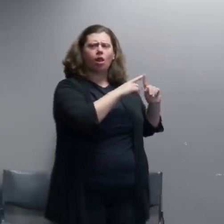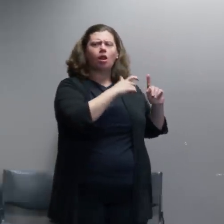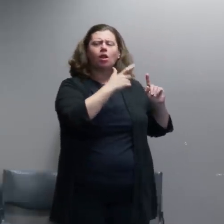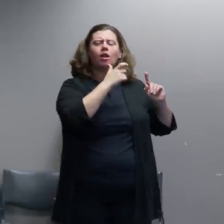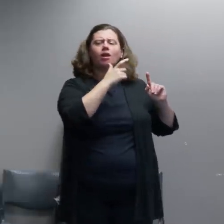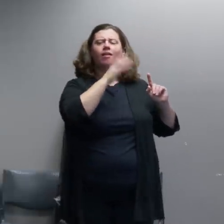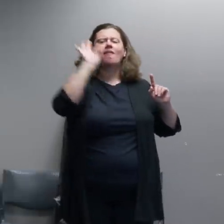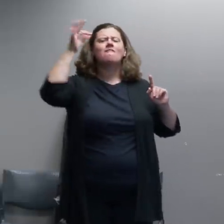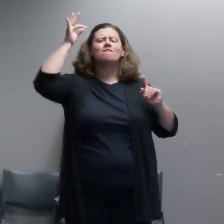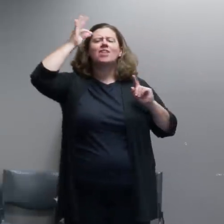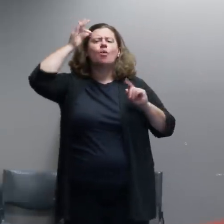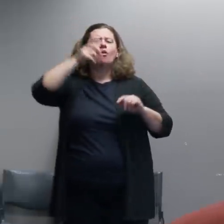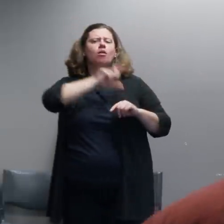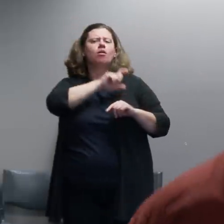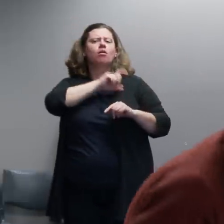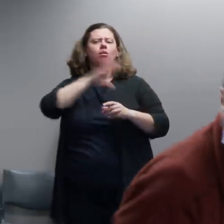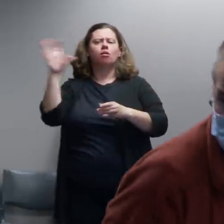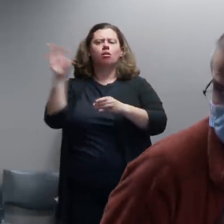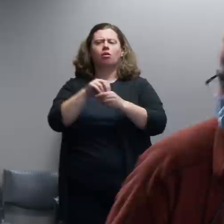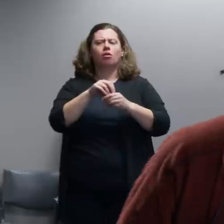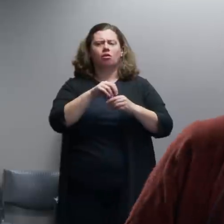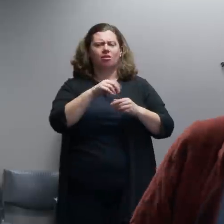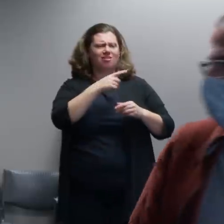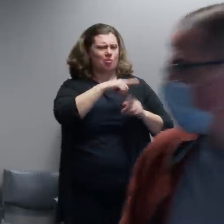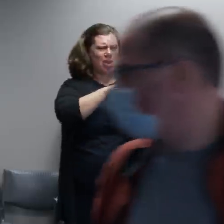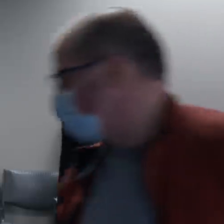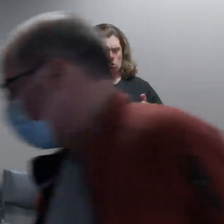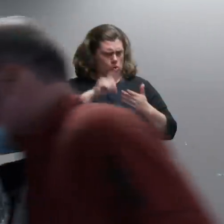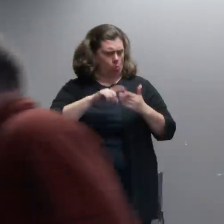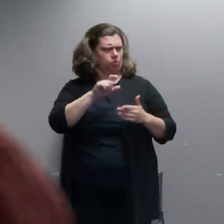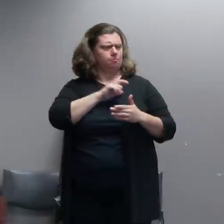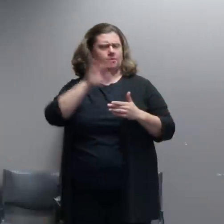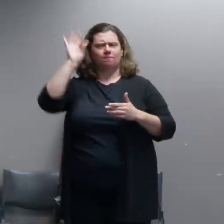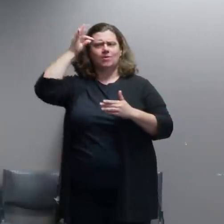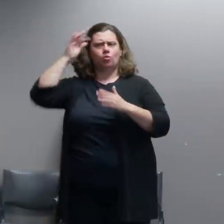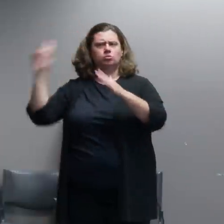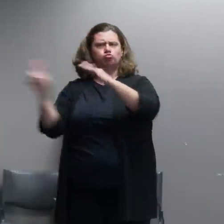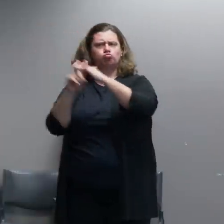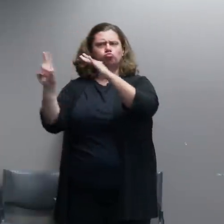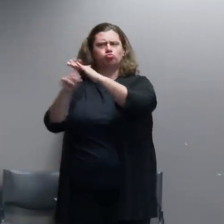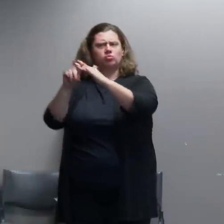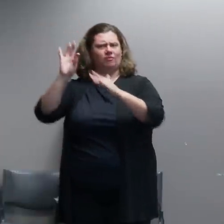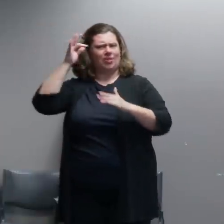they were going to be coming to the city? A: They've been here all along.